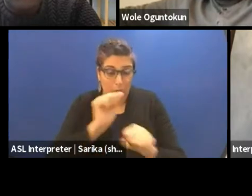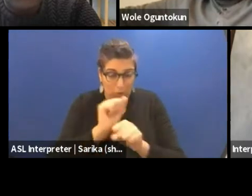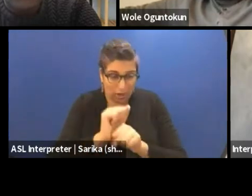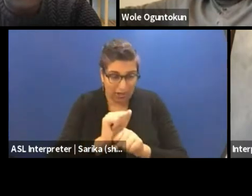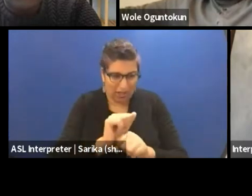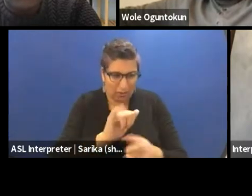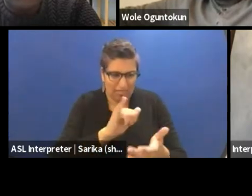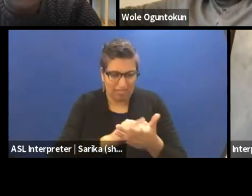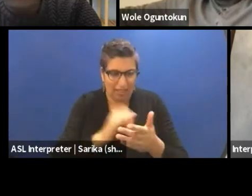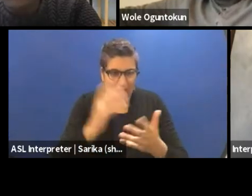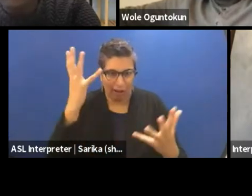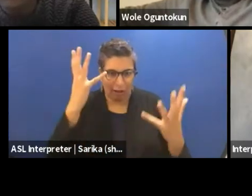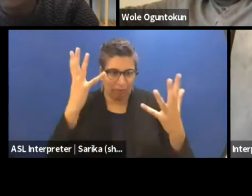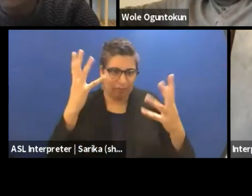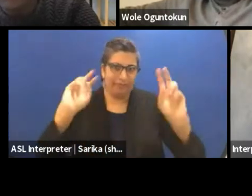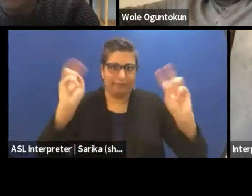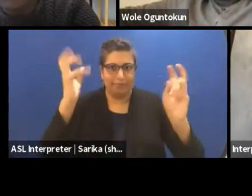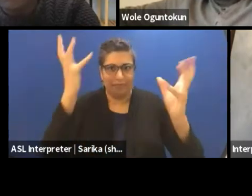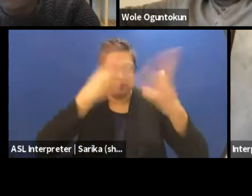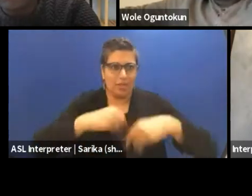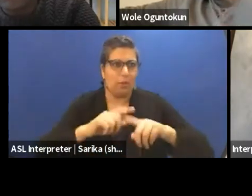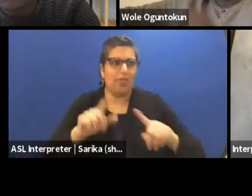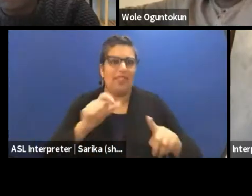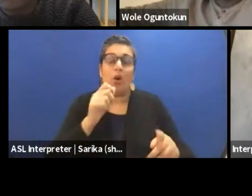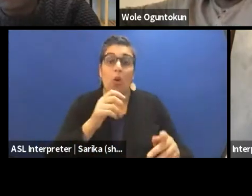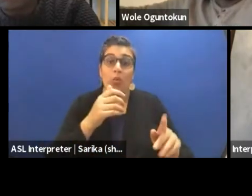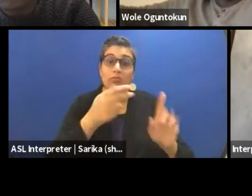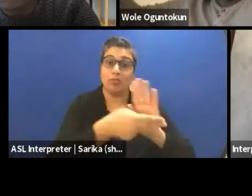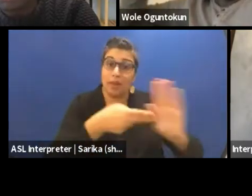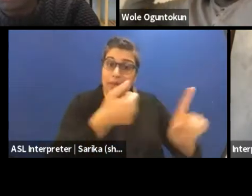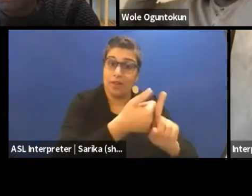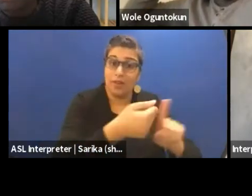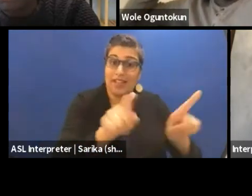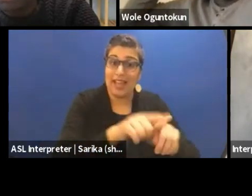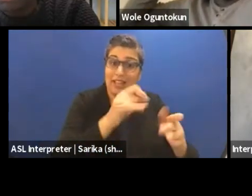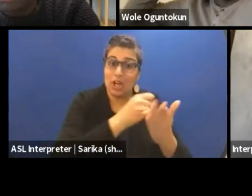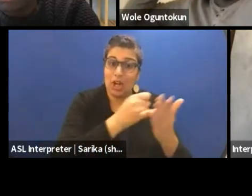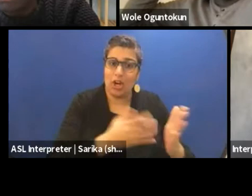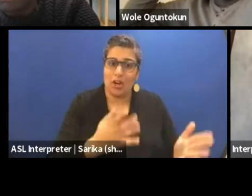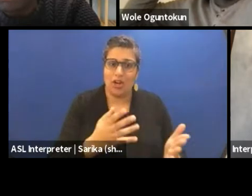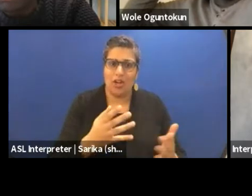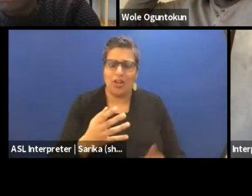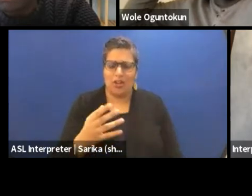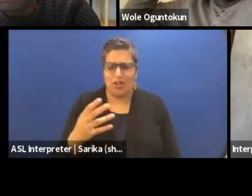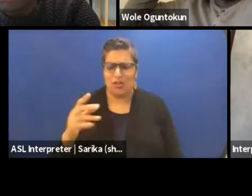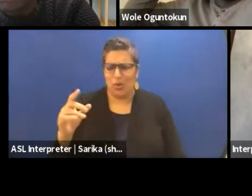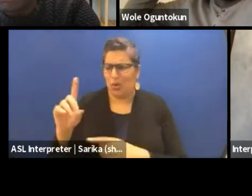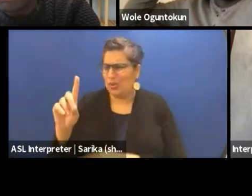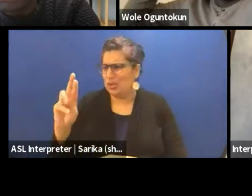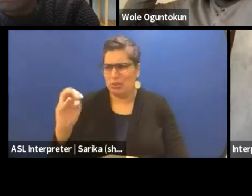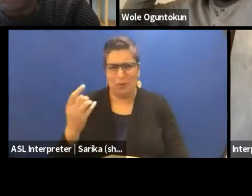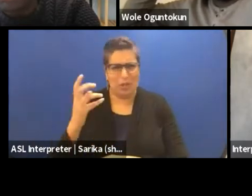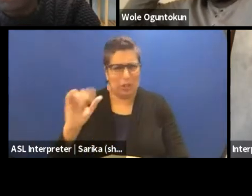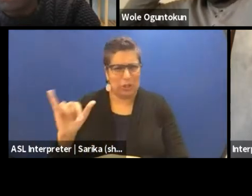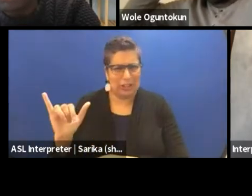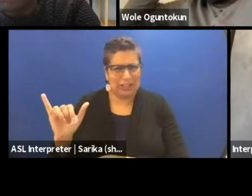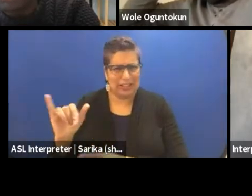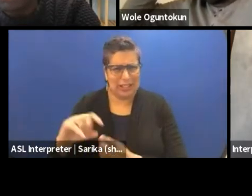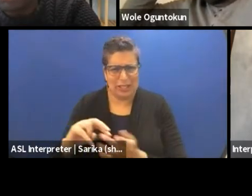who do not define themselves as artists, of course you have to ask yourself what the hell does this term dramaturgy mean to these people?